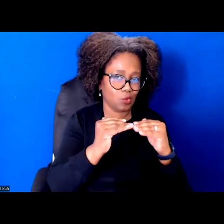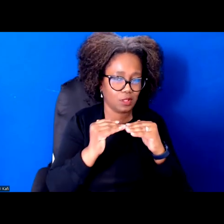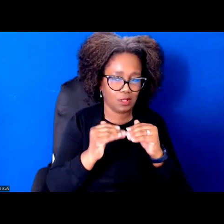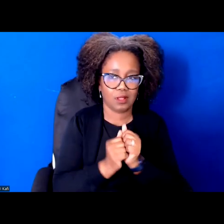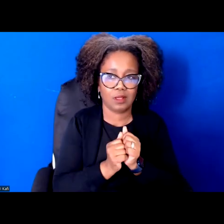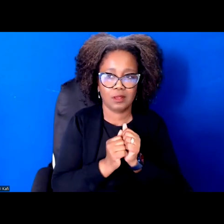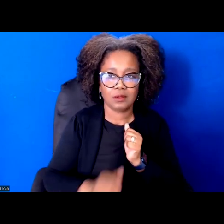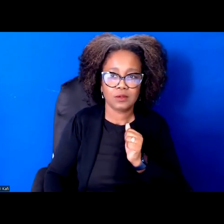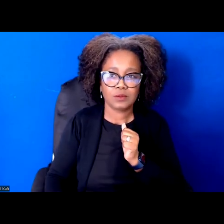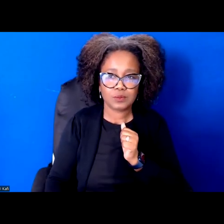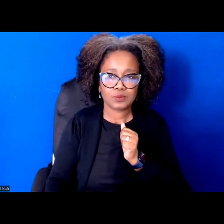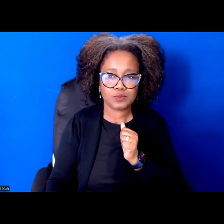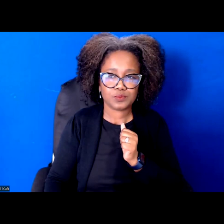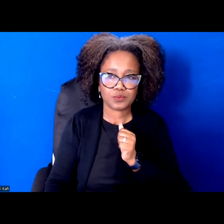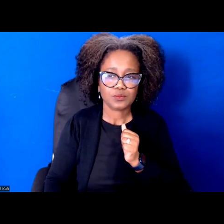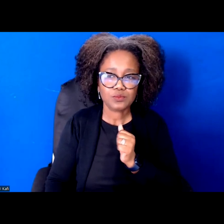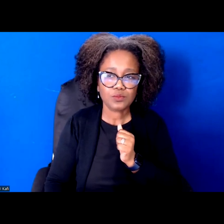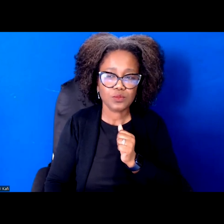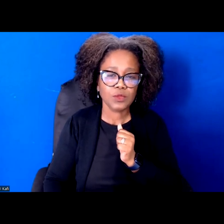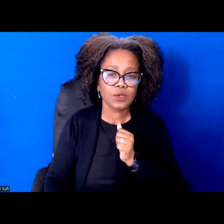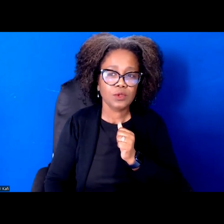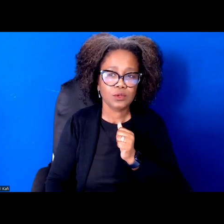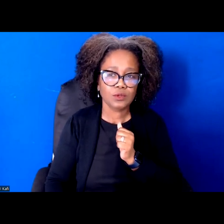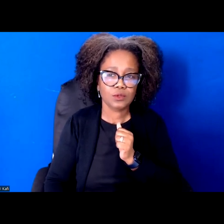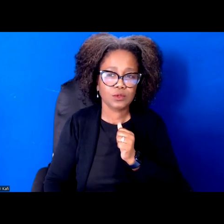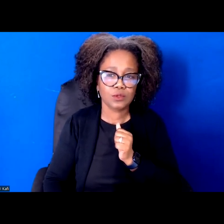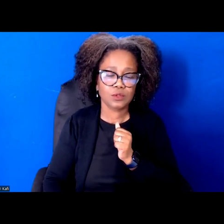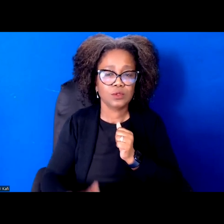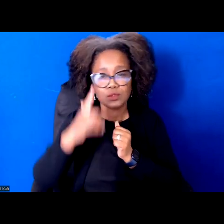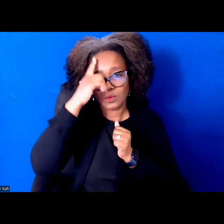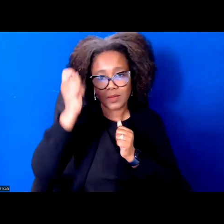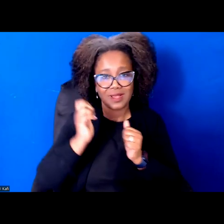to be more equitable, we actually organize our communities to vote for policy solutions and leaders.